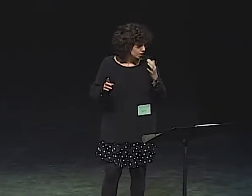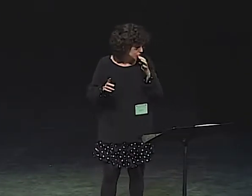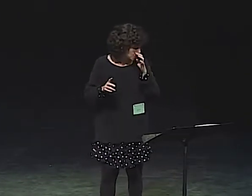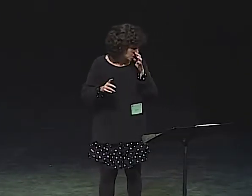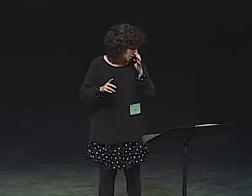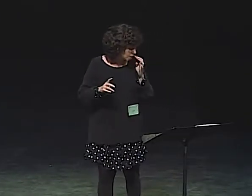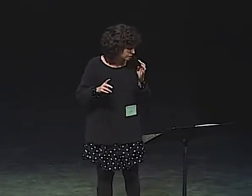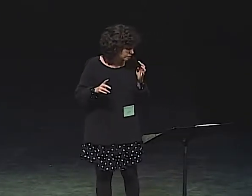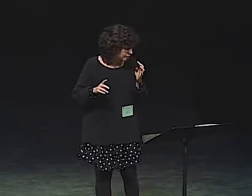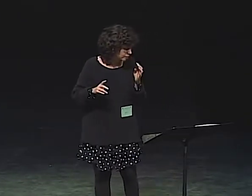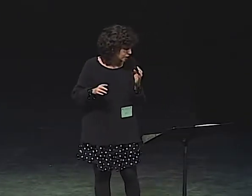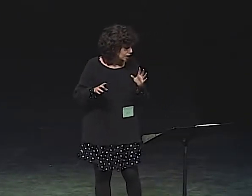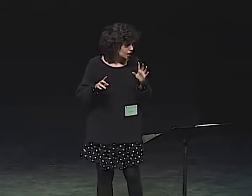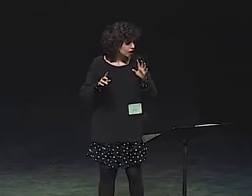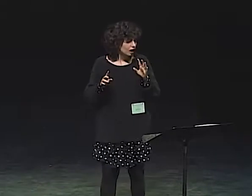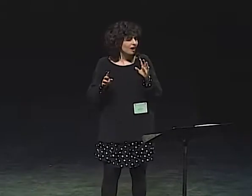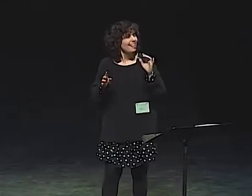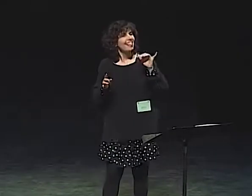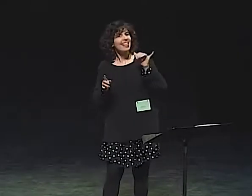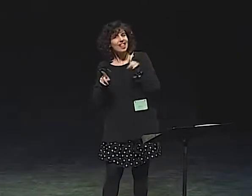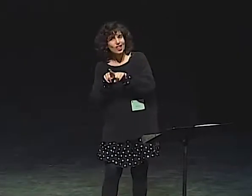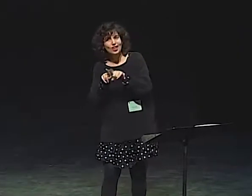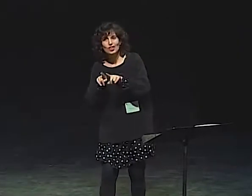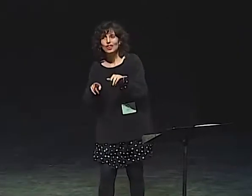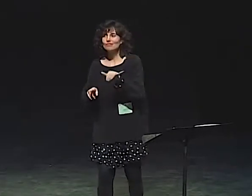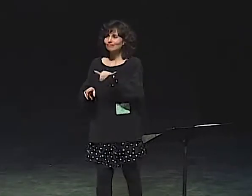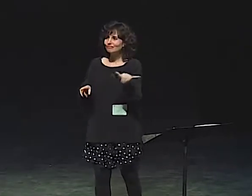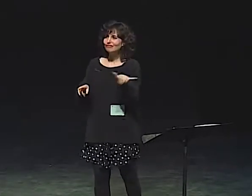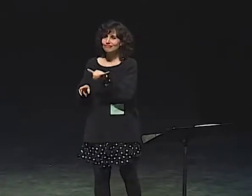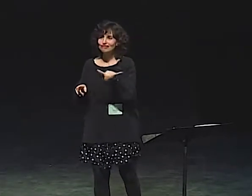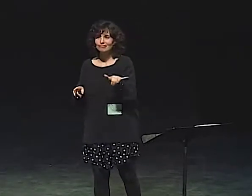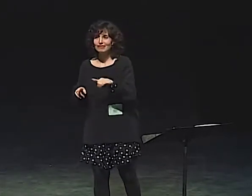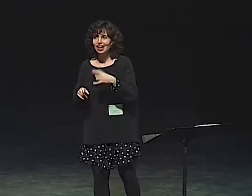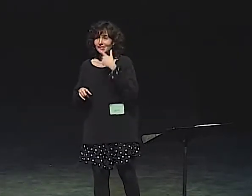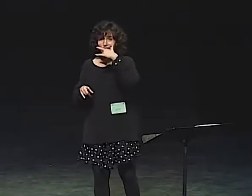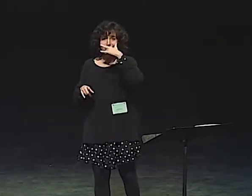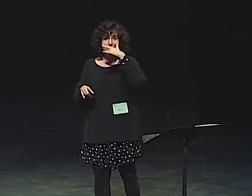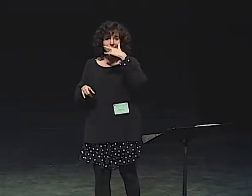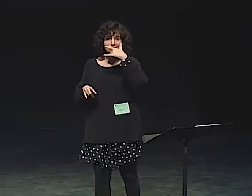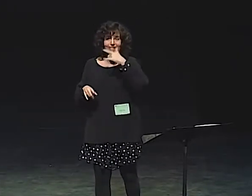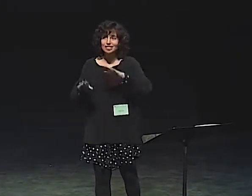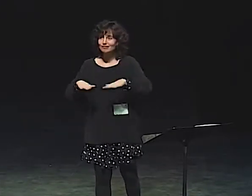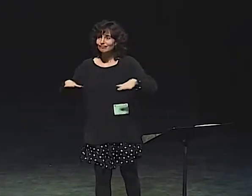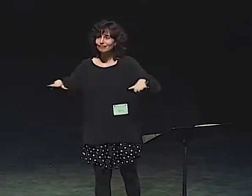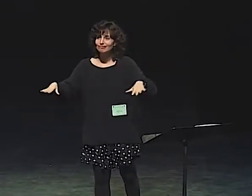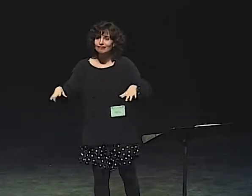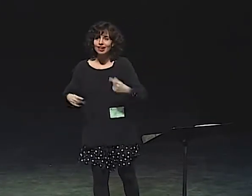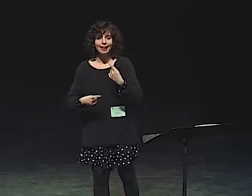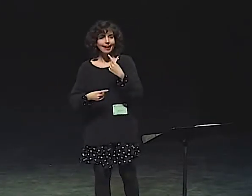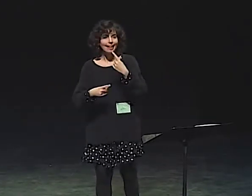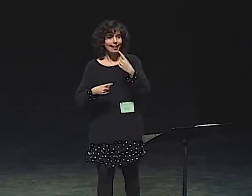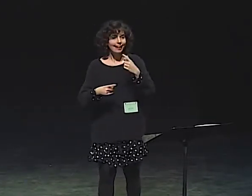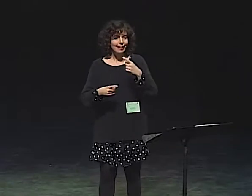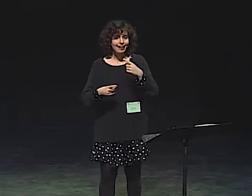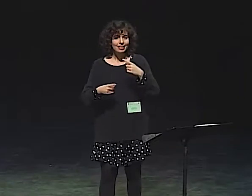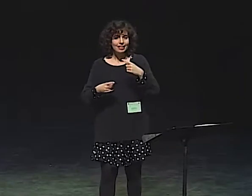AND THAT'S QUITE DIFFERENT FROM JULIANNA'S POSTURING AND MOVEMENTS AS THE BAG LADY.